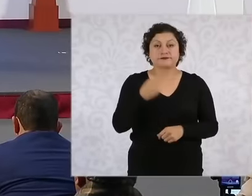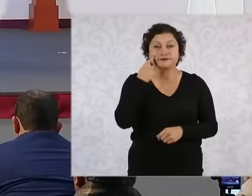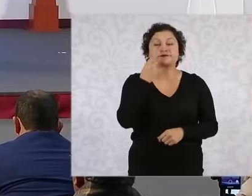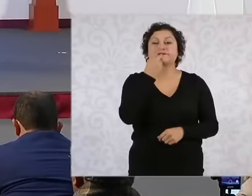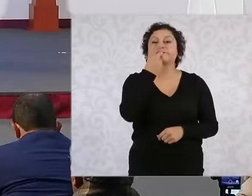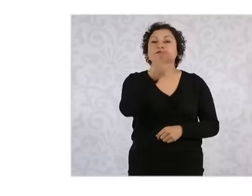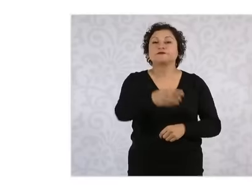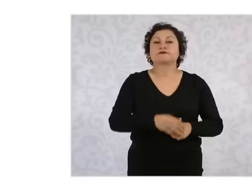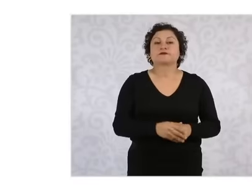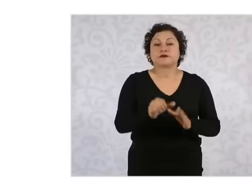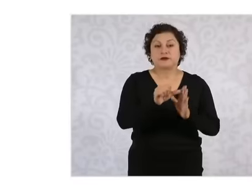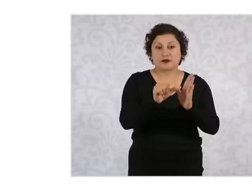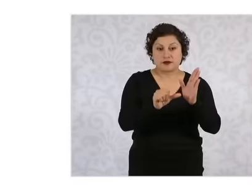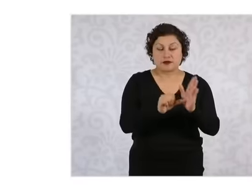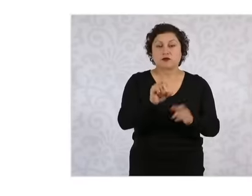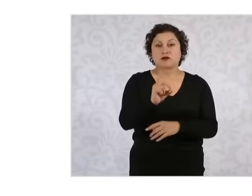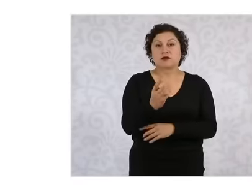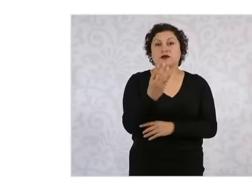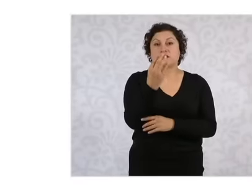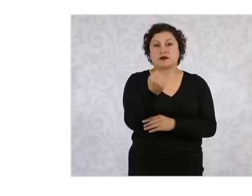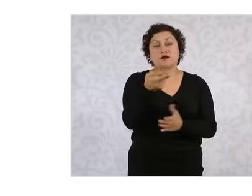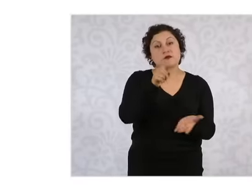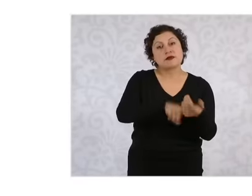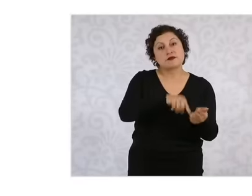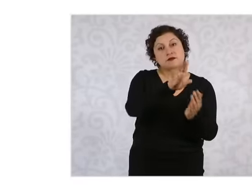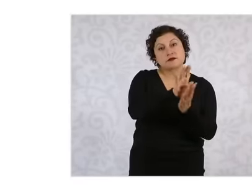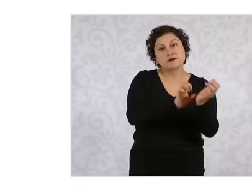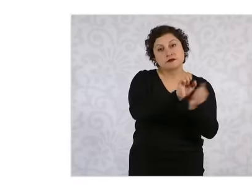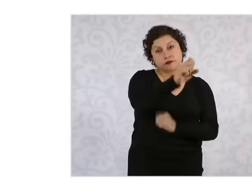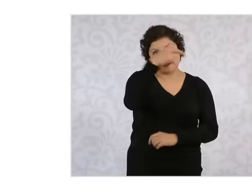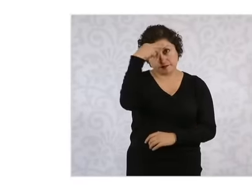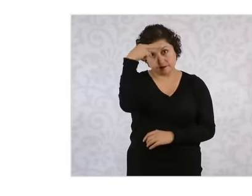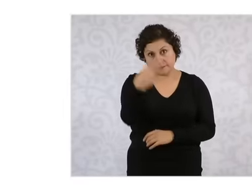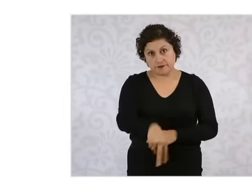39 of the political constitution of the United Mexican States there are